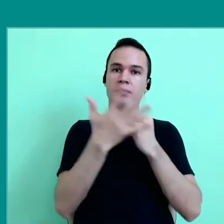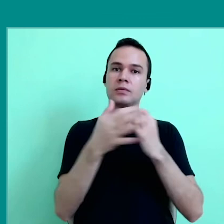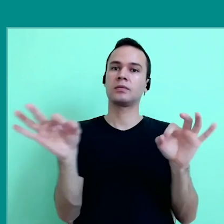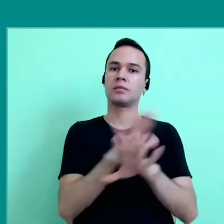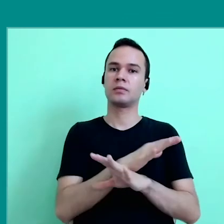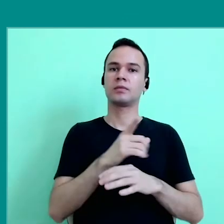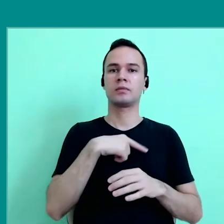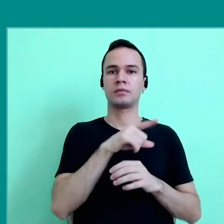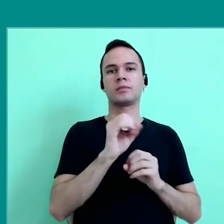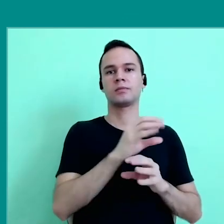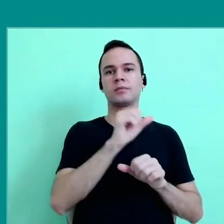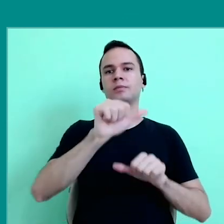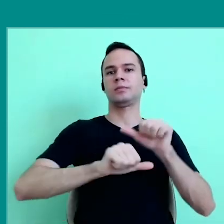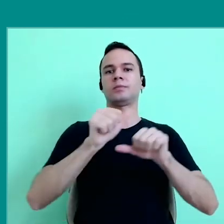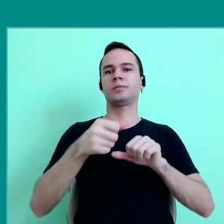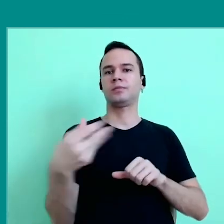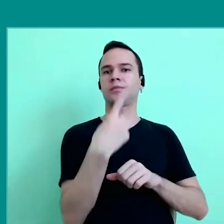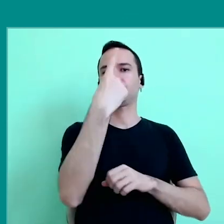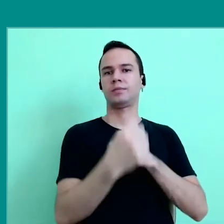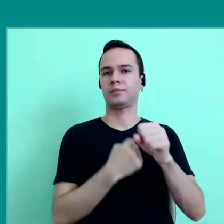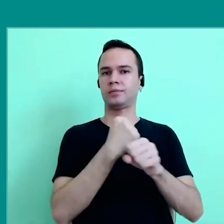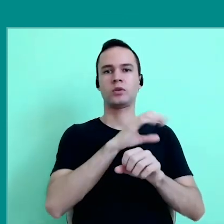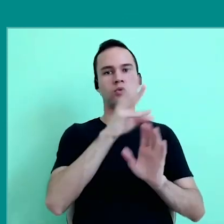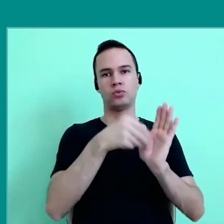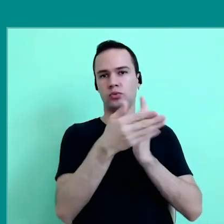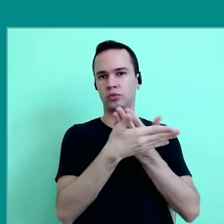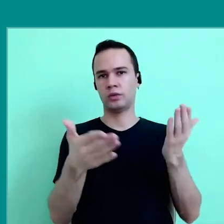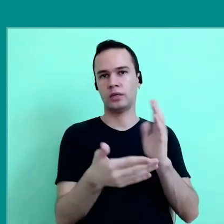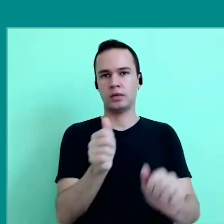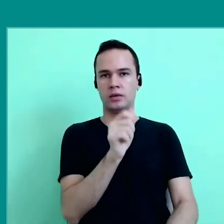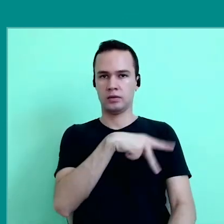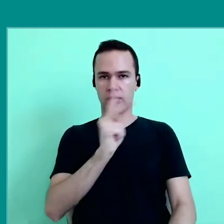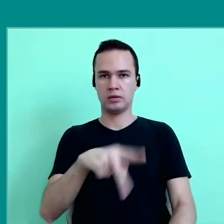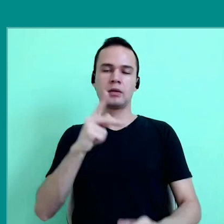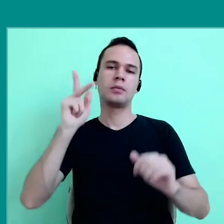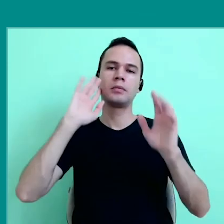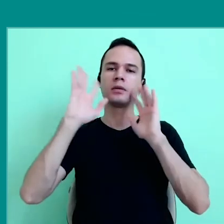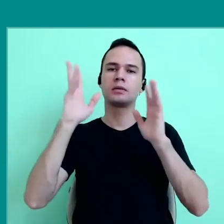go for an update of one year, for all teachers, not only thinking we want